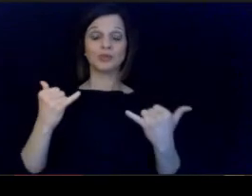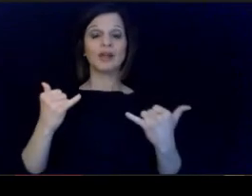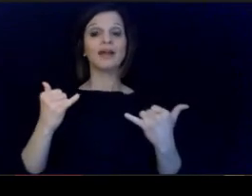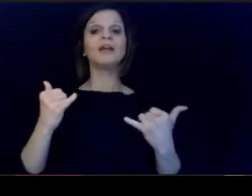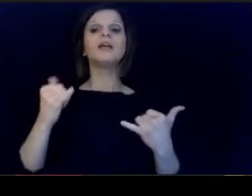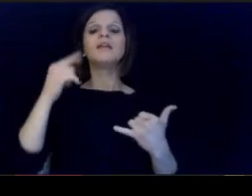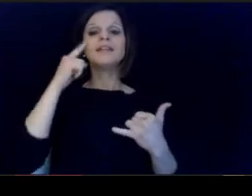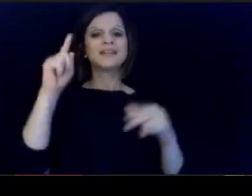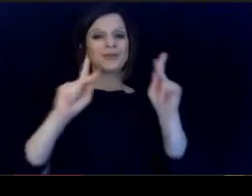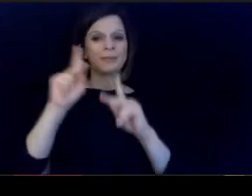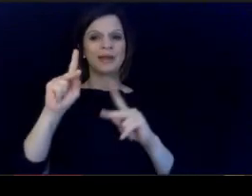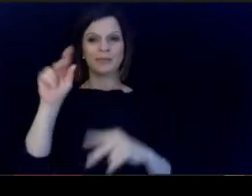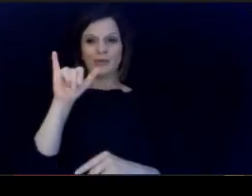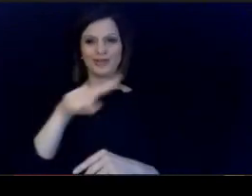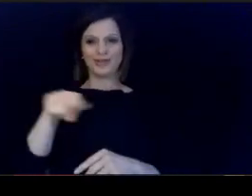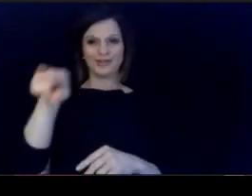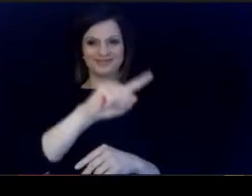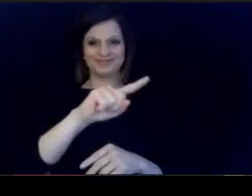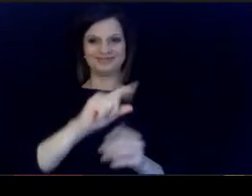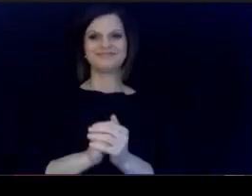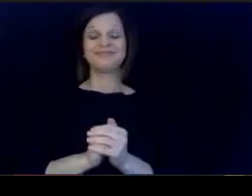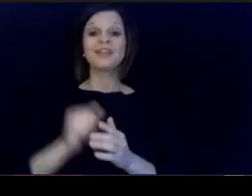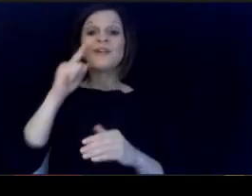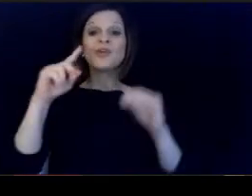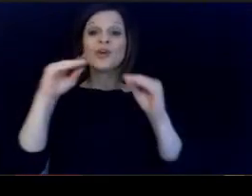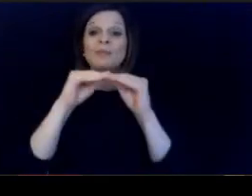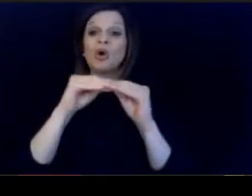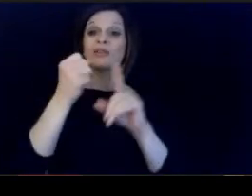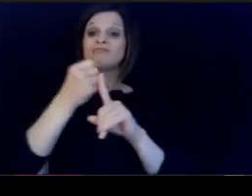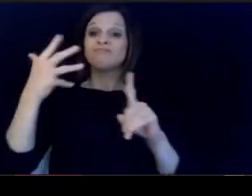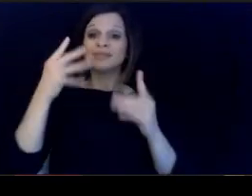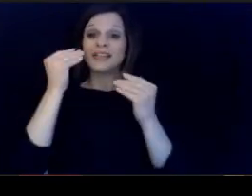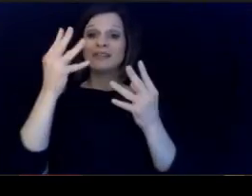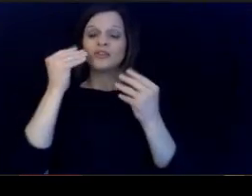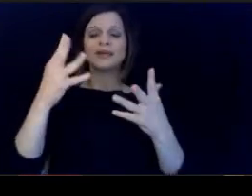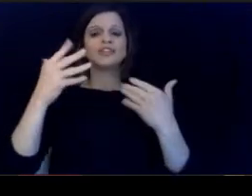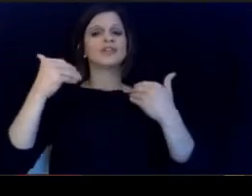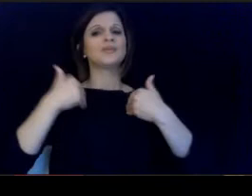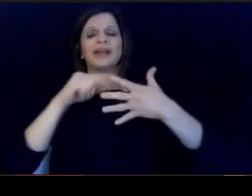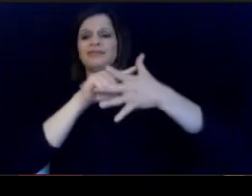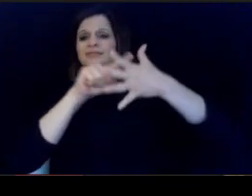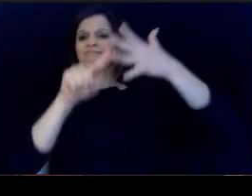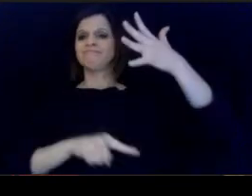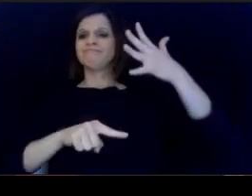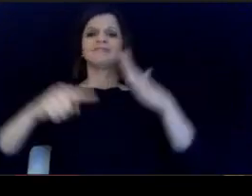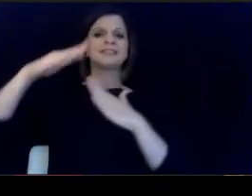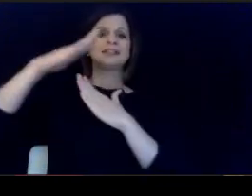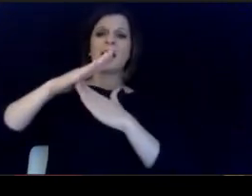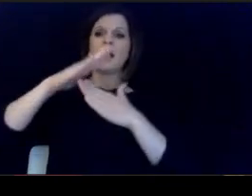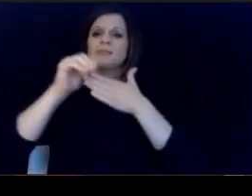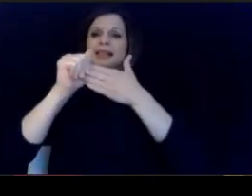oday is for people like you. For more on that. we have a line up of the Commonwealth top leaders in education.